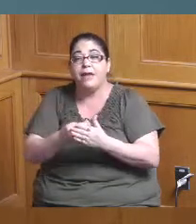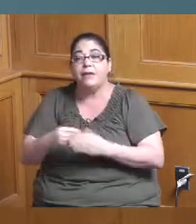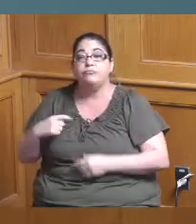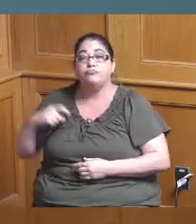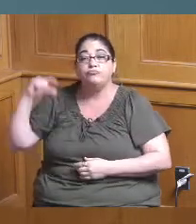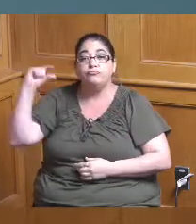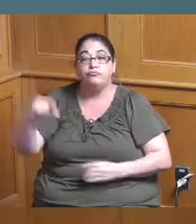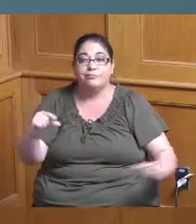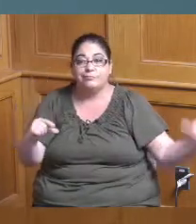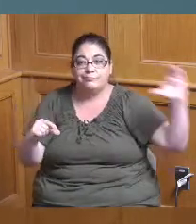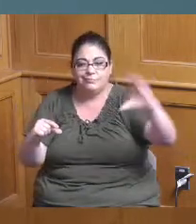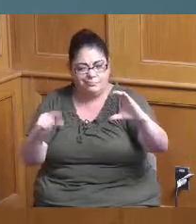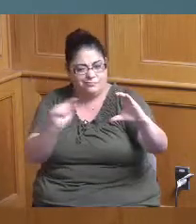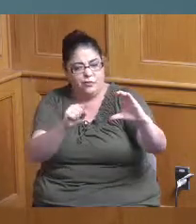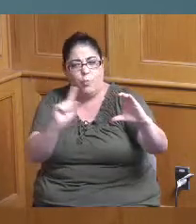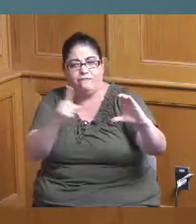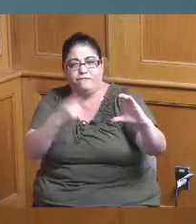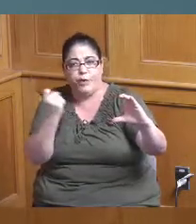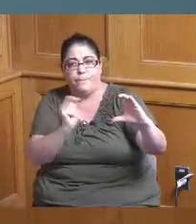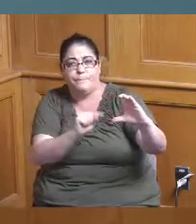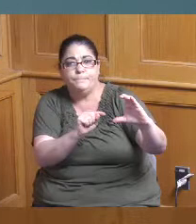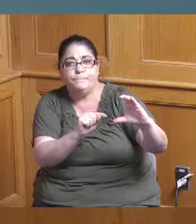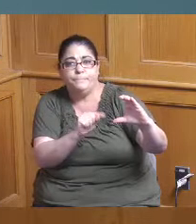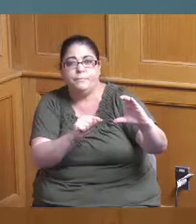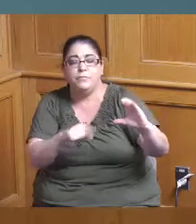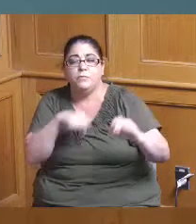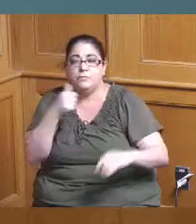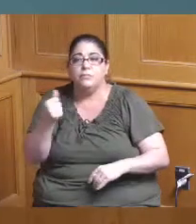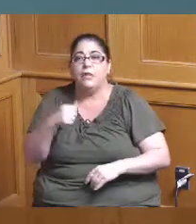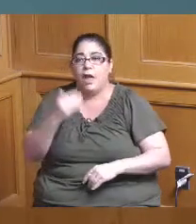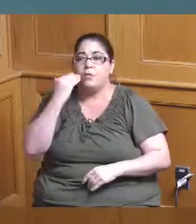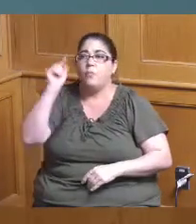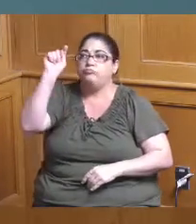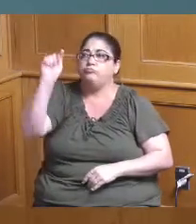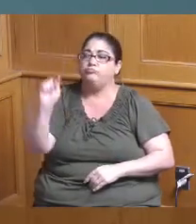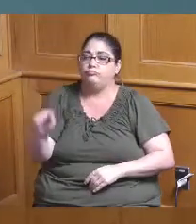investment because a lot of those that are up there I know when I was on the state capital